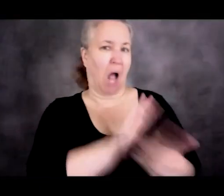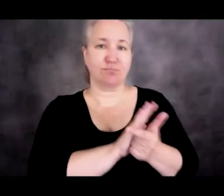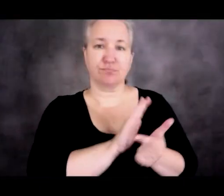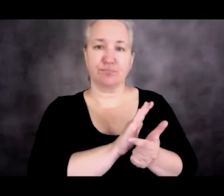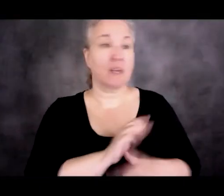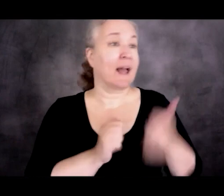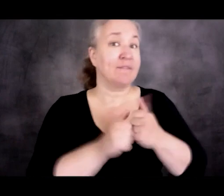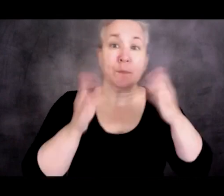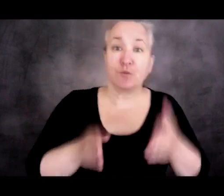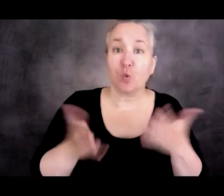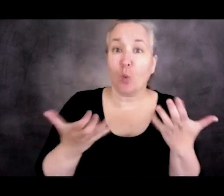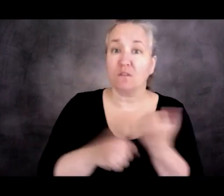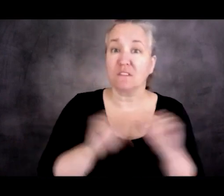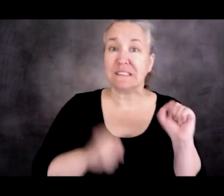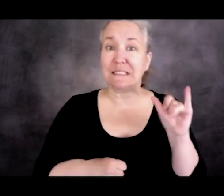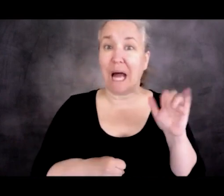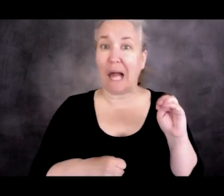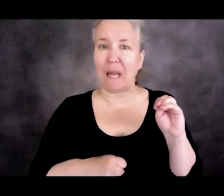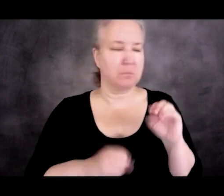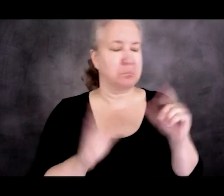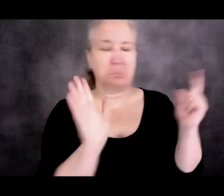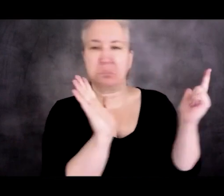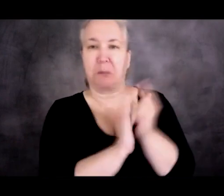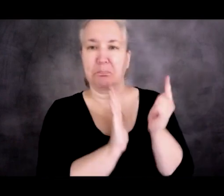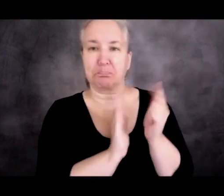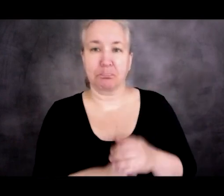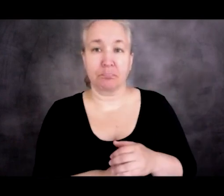So anybody who entered could be immediately deportable.